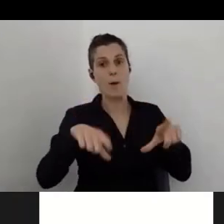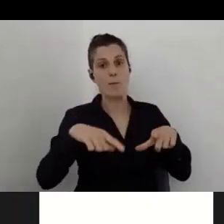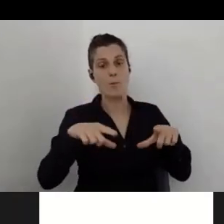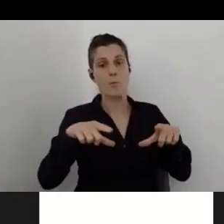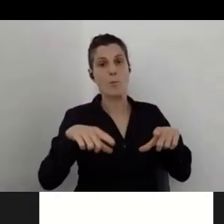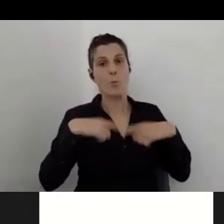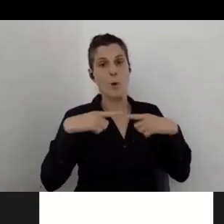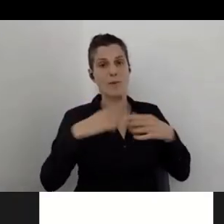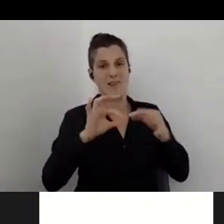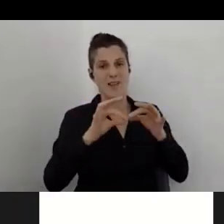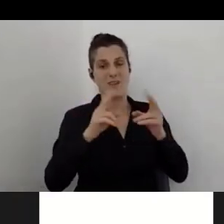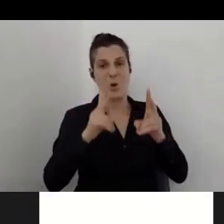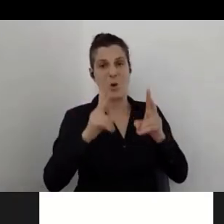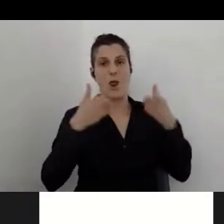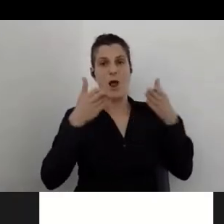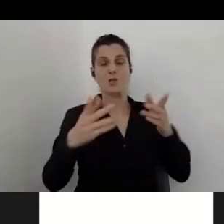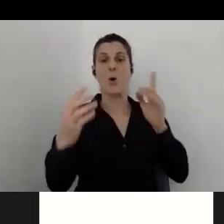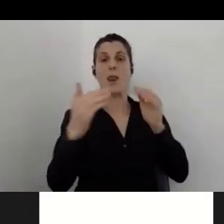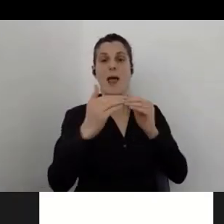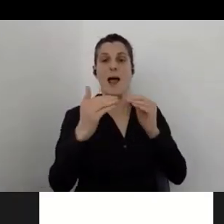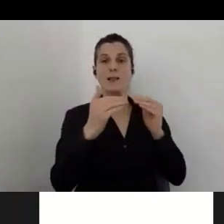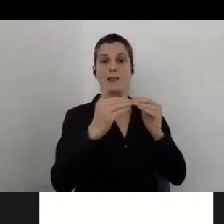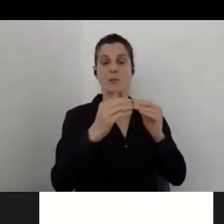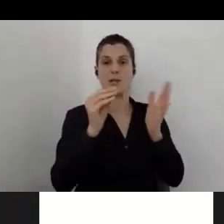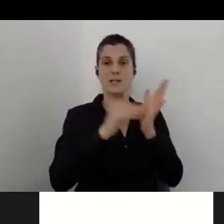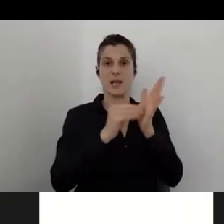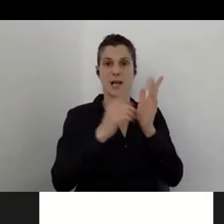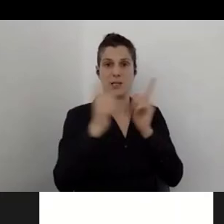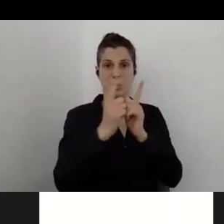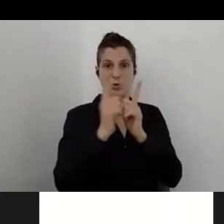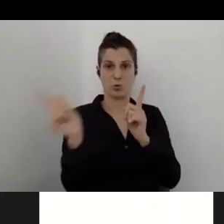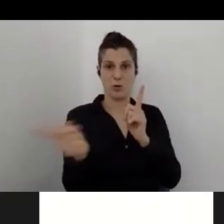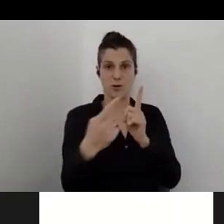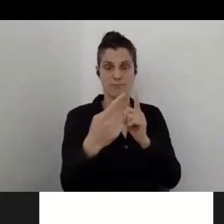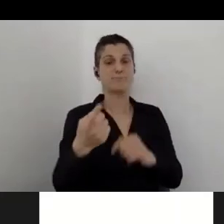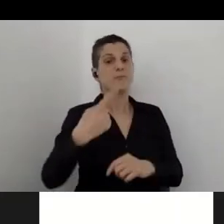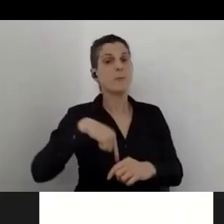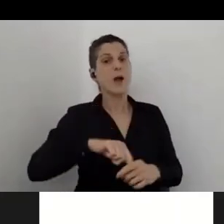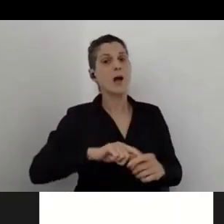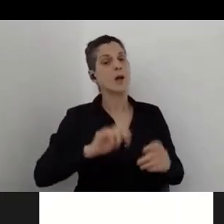We, Verbit, as a company, we are highly dedicated to helping institutions and organizations to